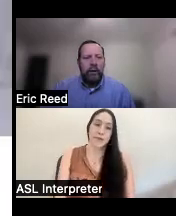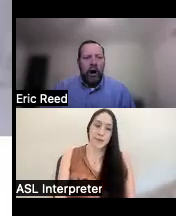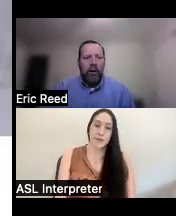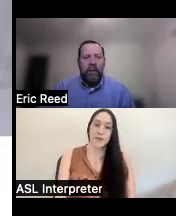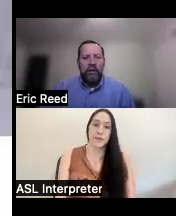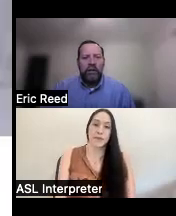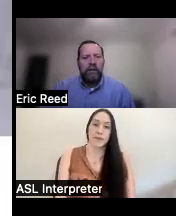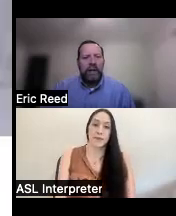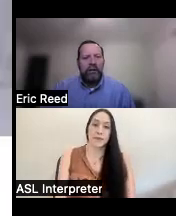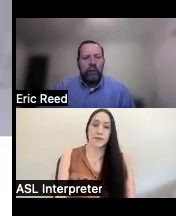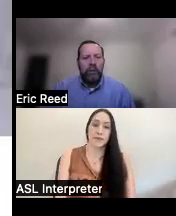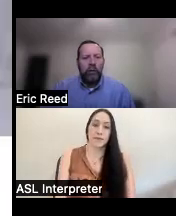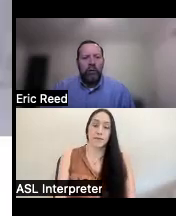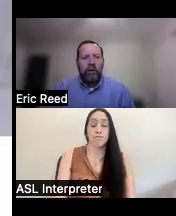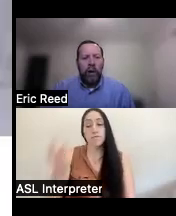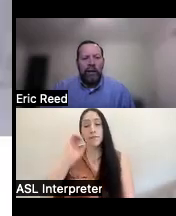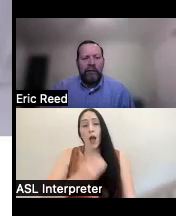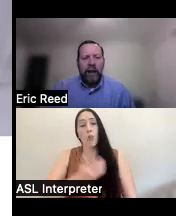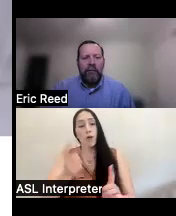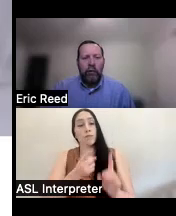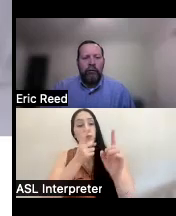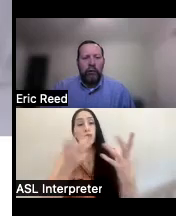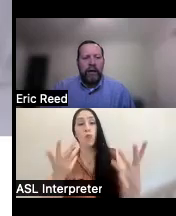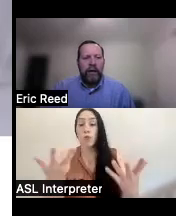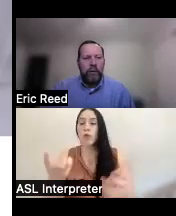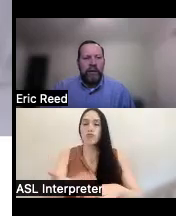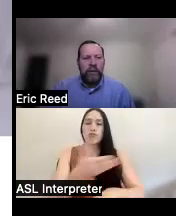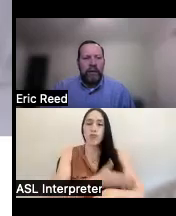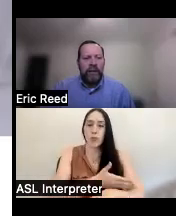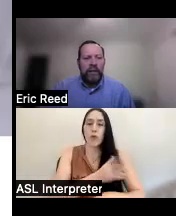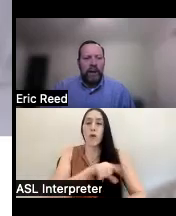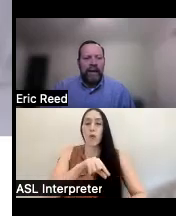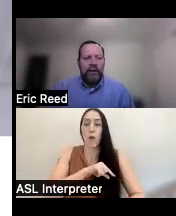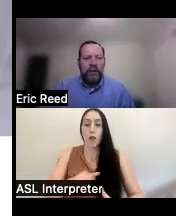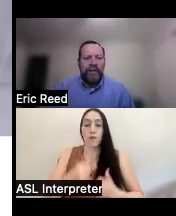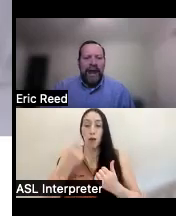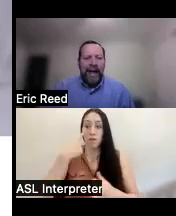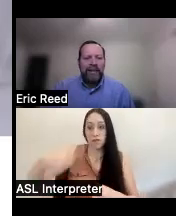our mission is to improve the quality of life for Floridians with disabilities by increasing access